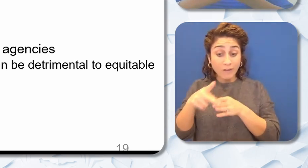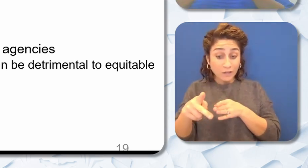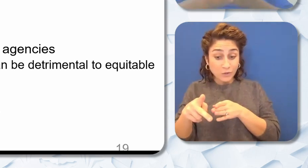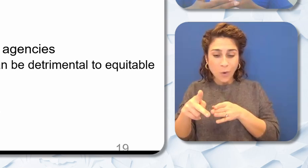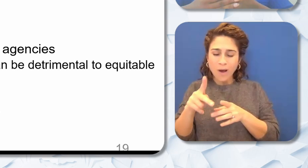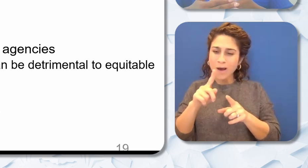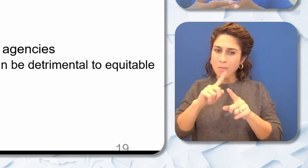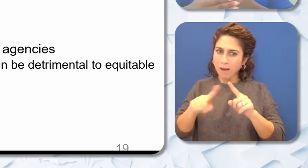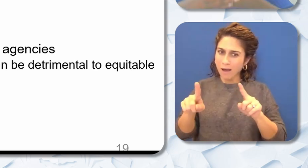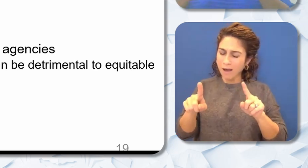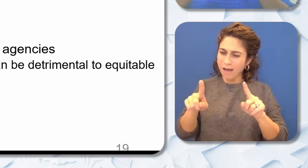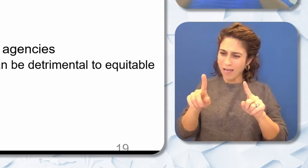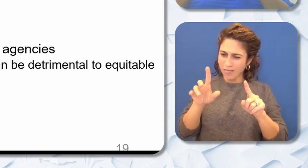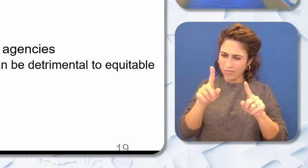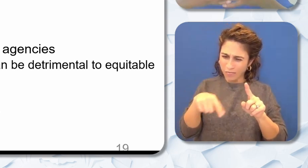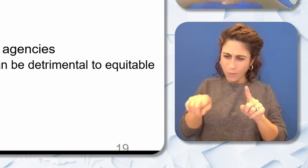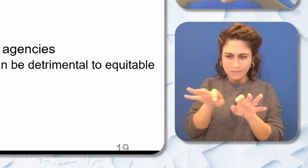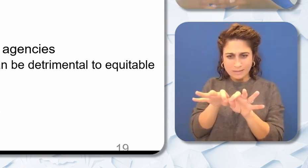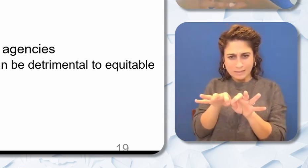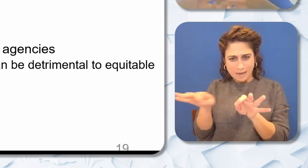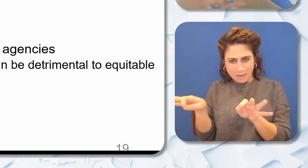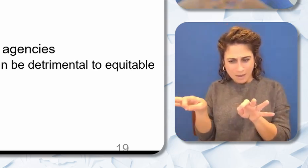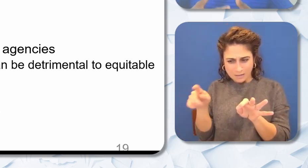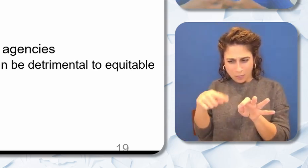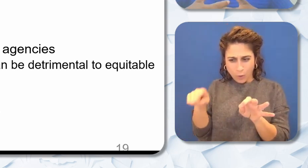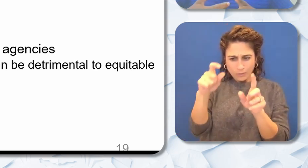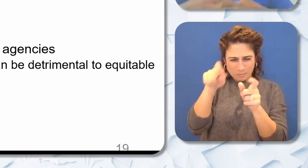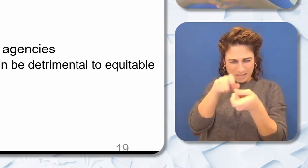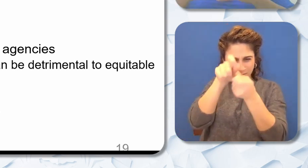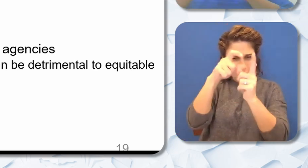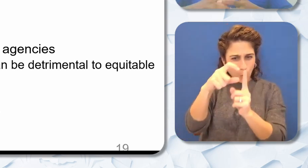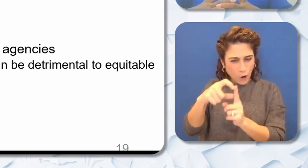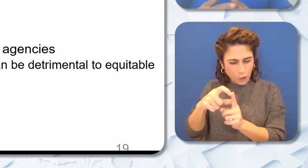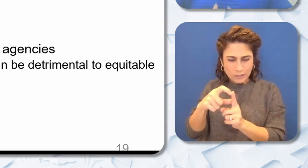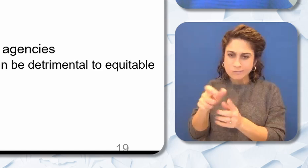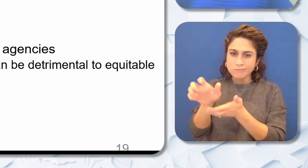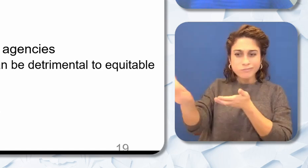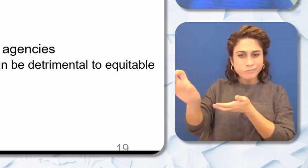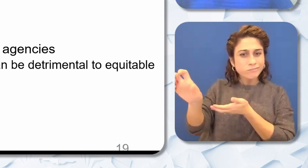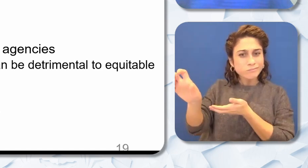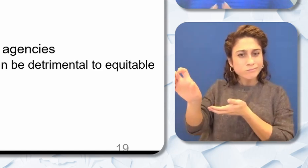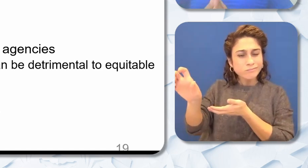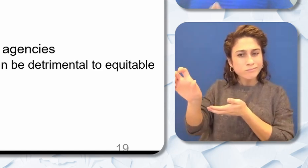it some of those statements and those words are very exclusionary specifically to African American